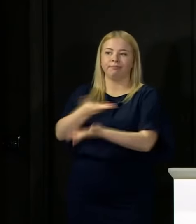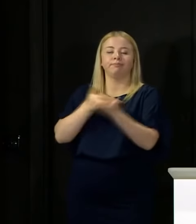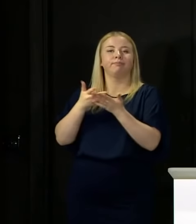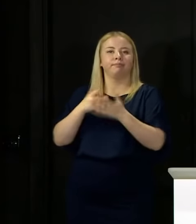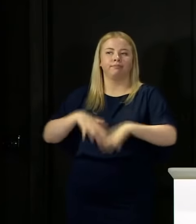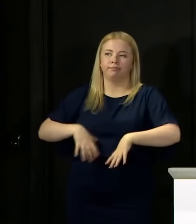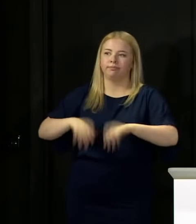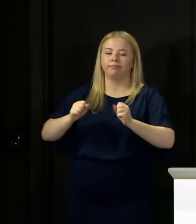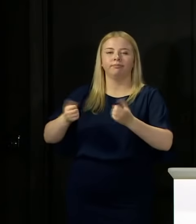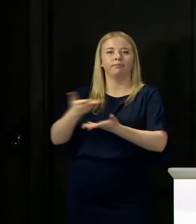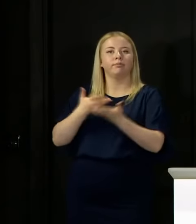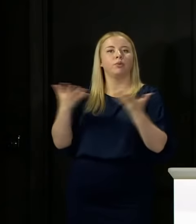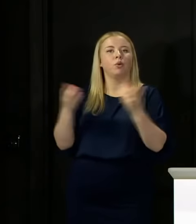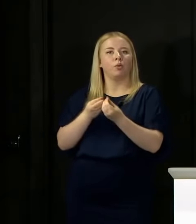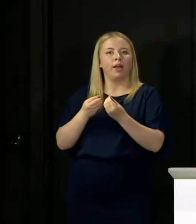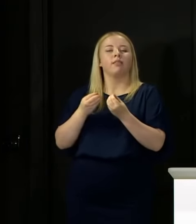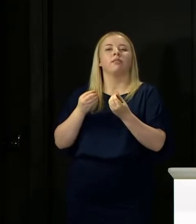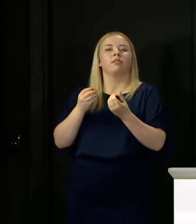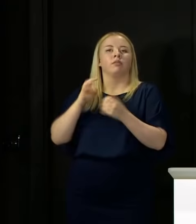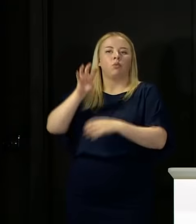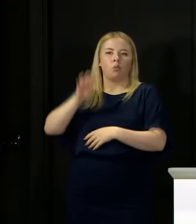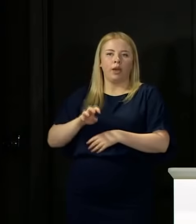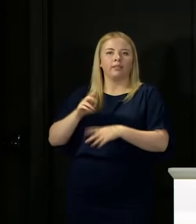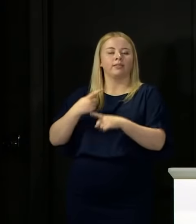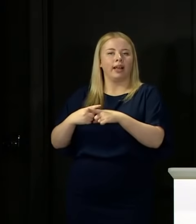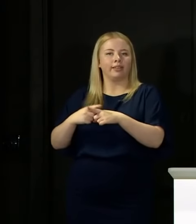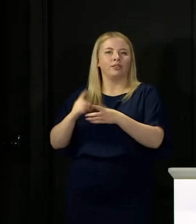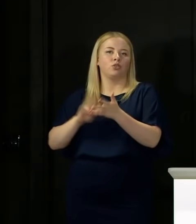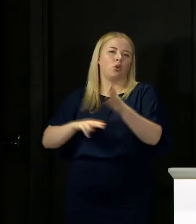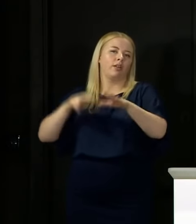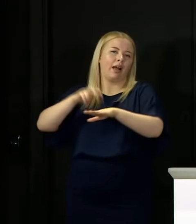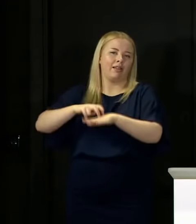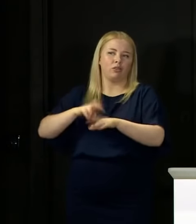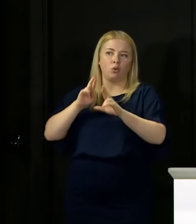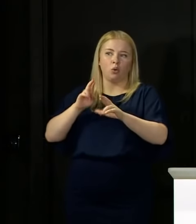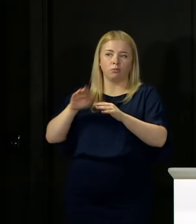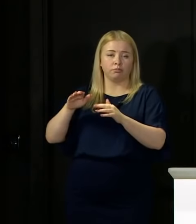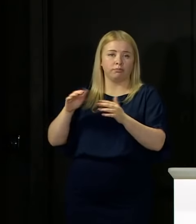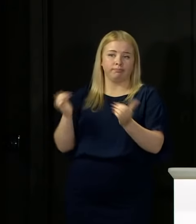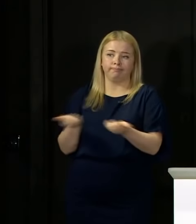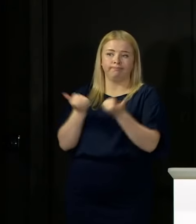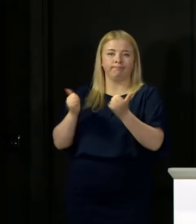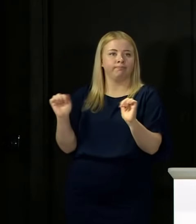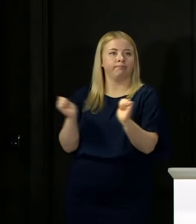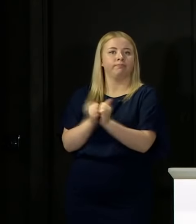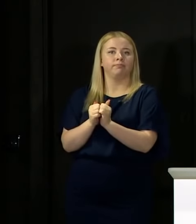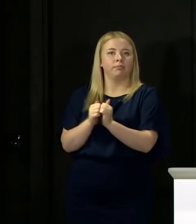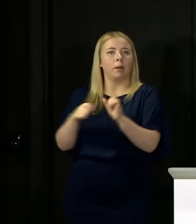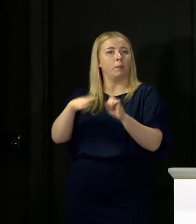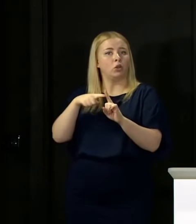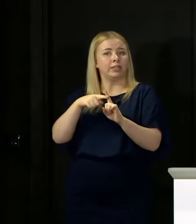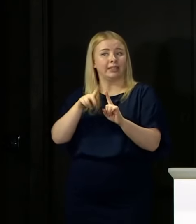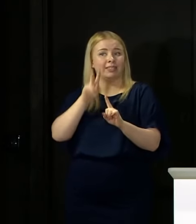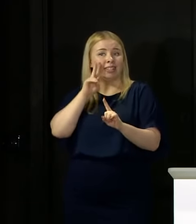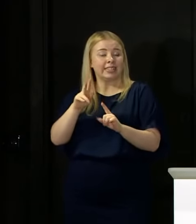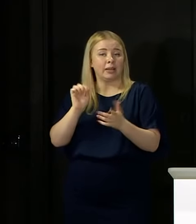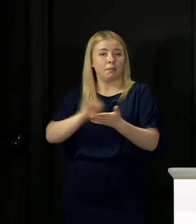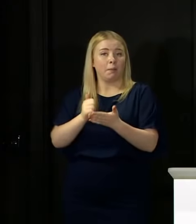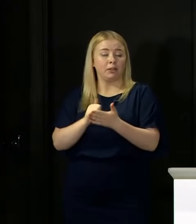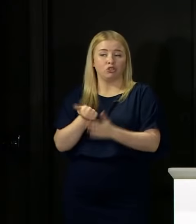nations are ongoing, and I would hope they would conclude positively and we'd see something published soon.